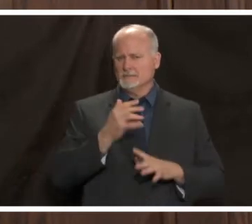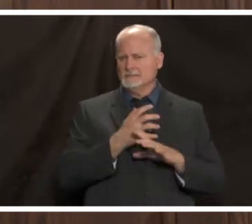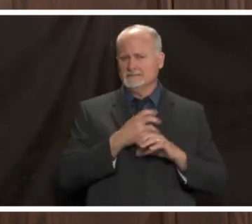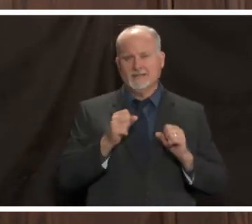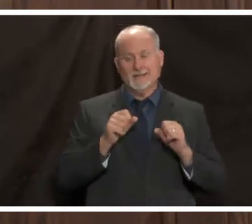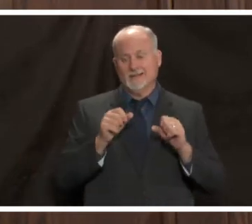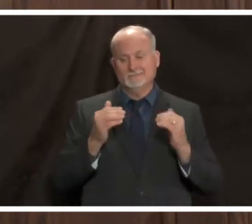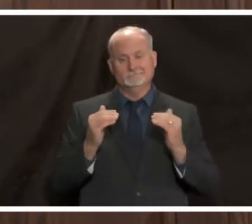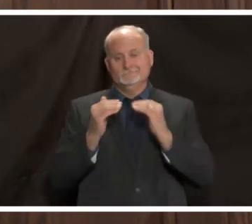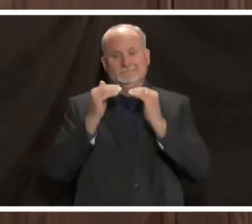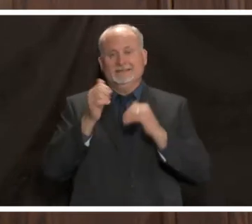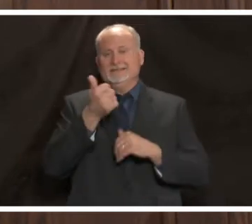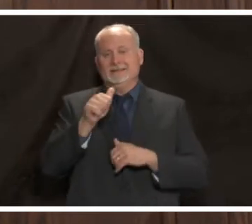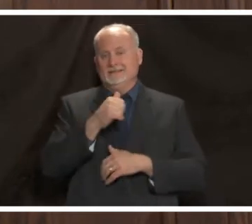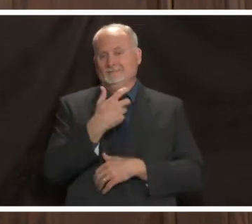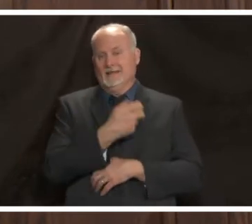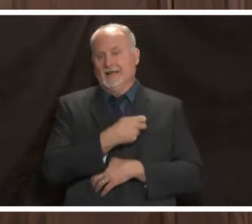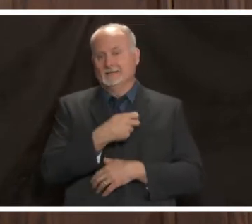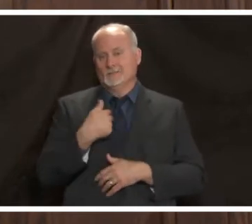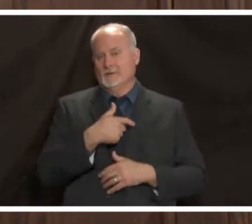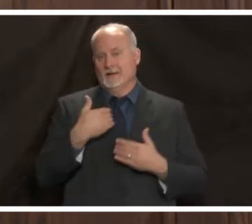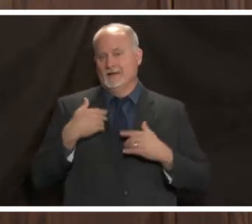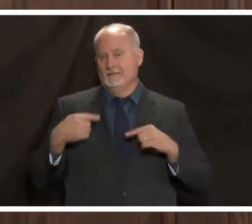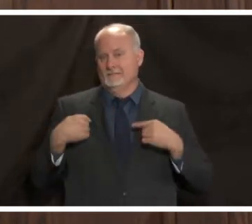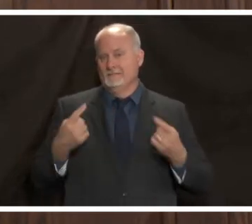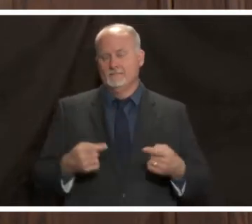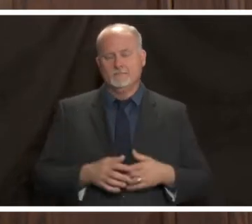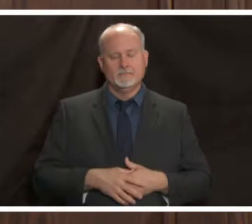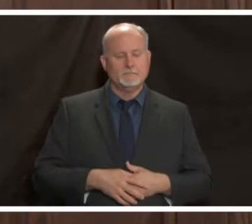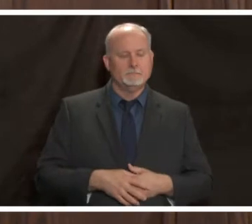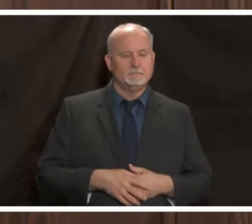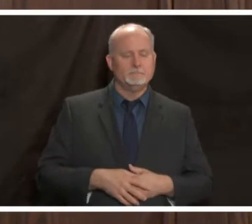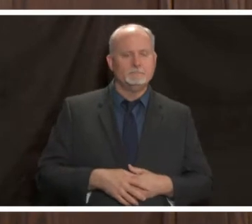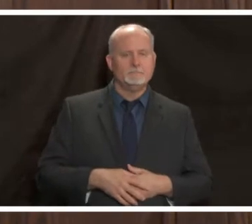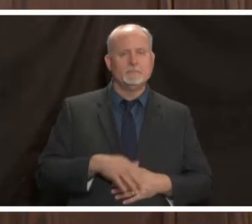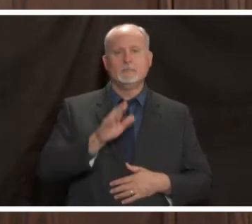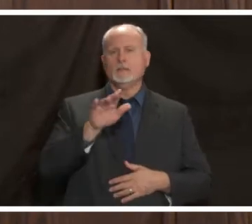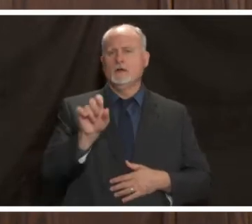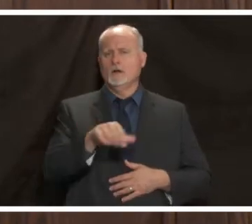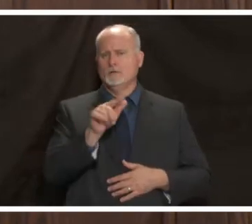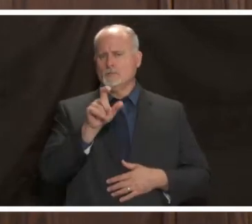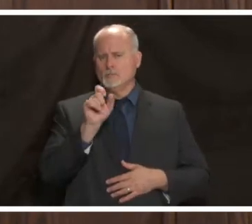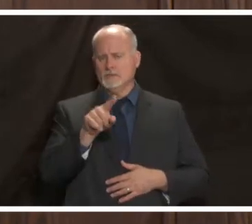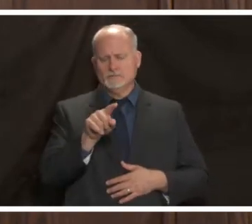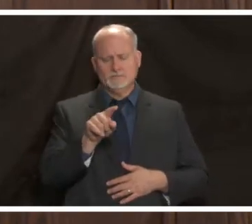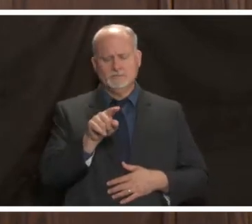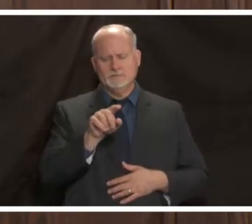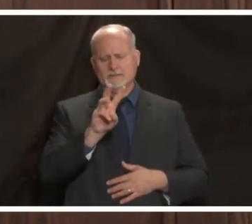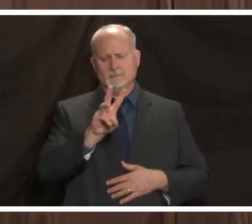thank you um another kind of basic but helpful question to answer for wvtm can you just give a